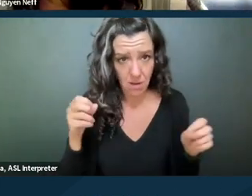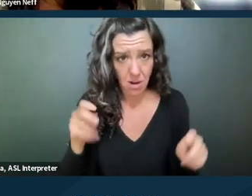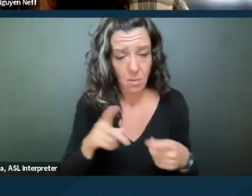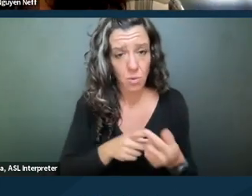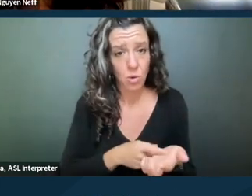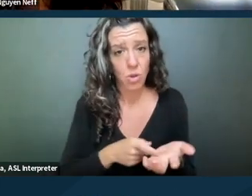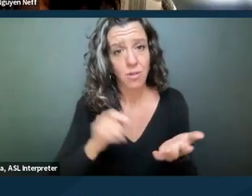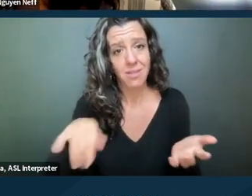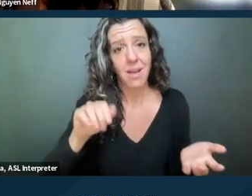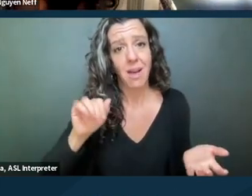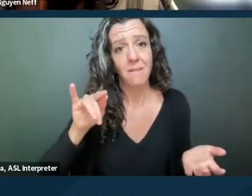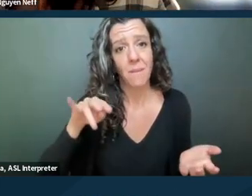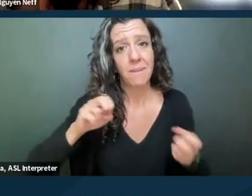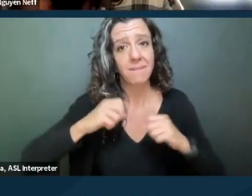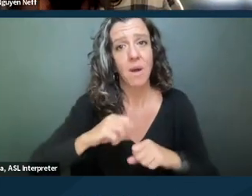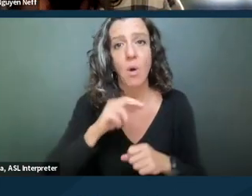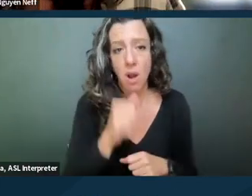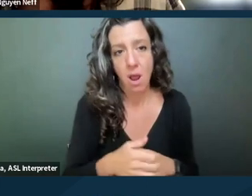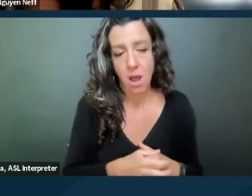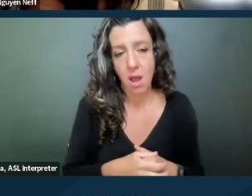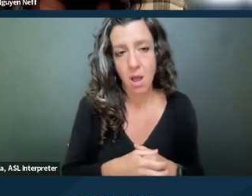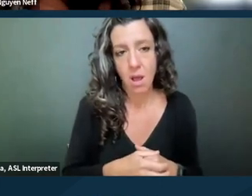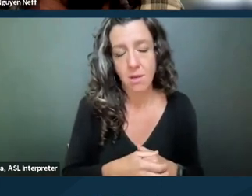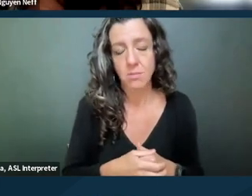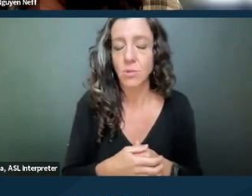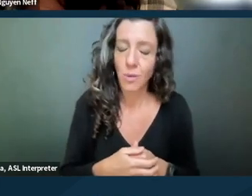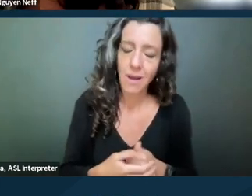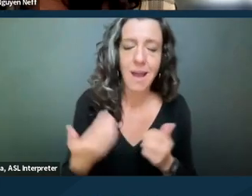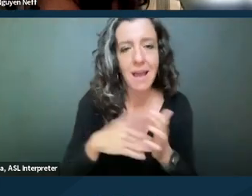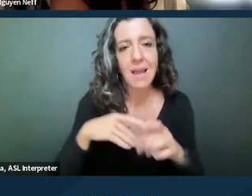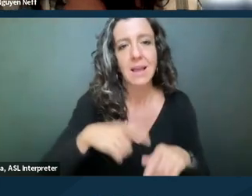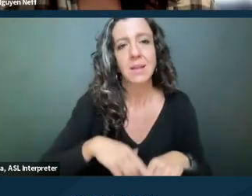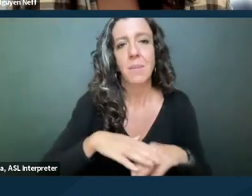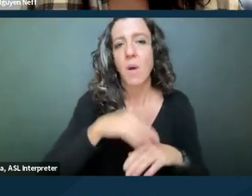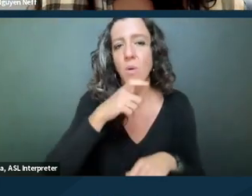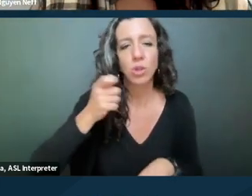the affirmative defenses. So again, depending on your judge, this is gonna look differently.